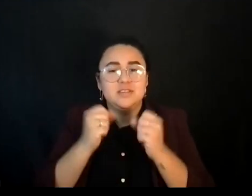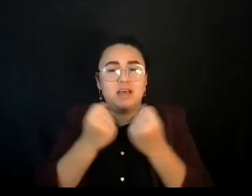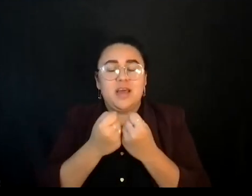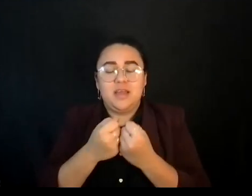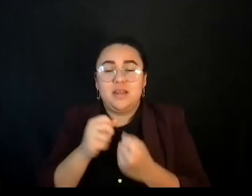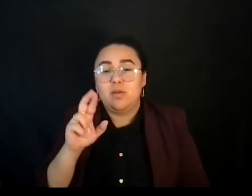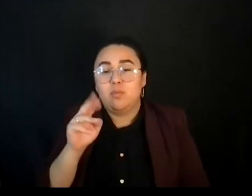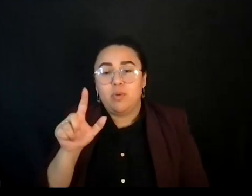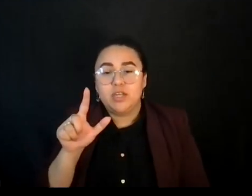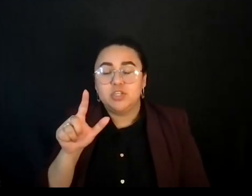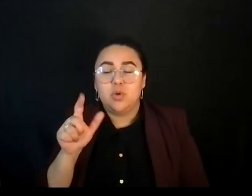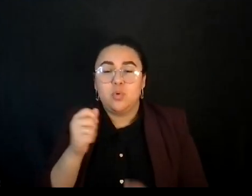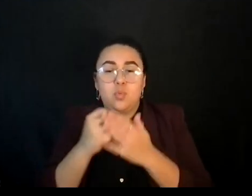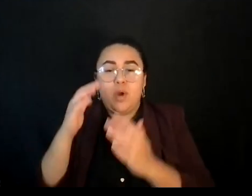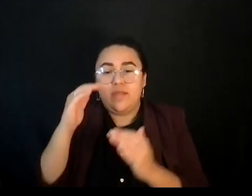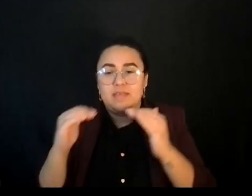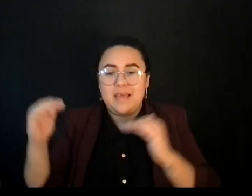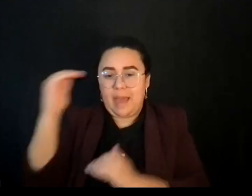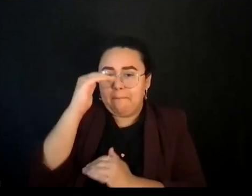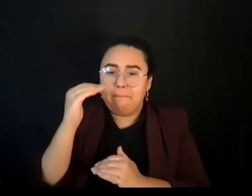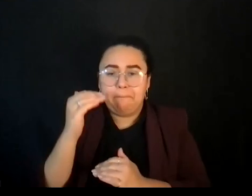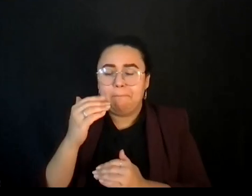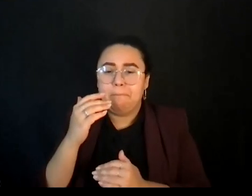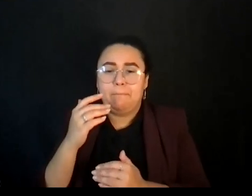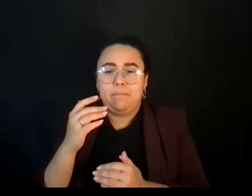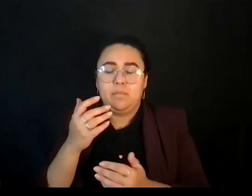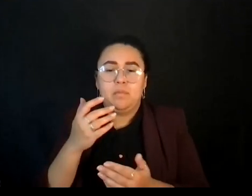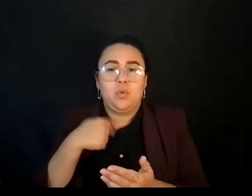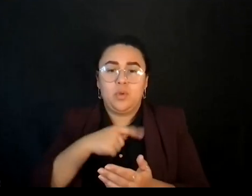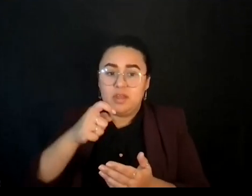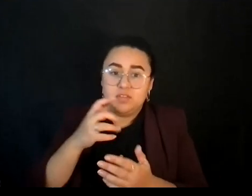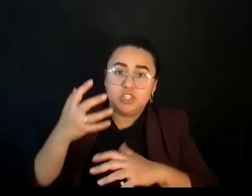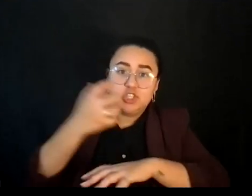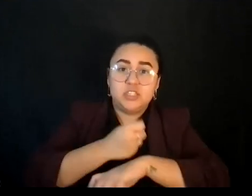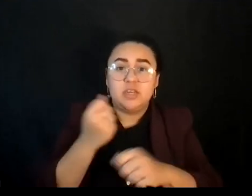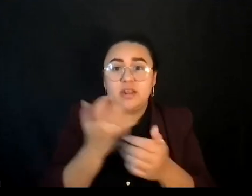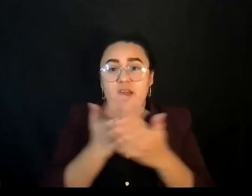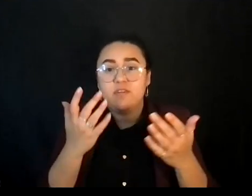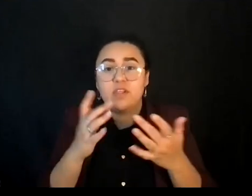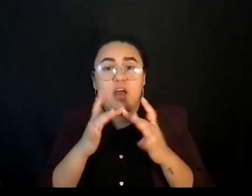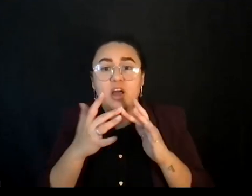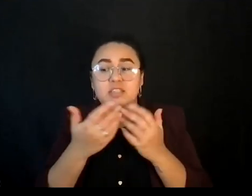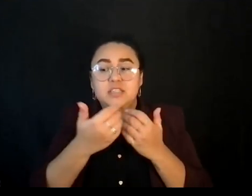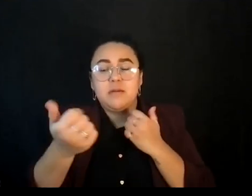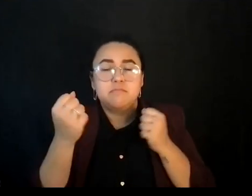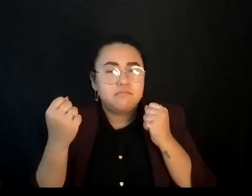When a car economy began to shut down the digital divide, which many people didn't really